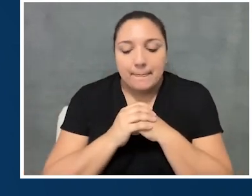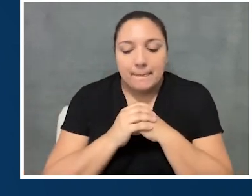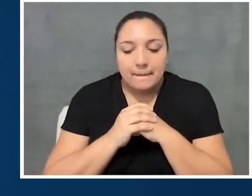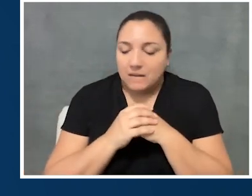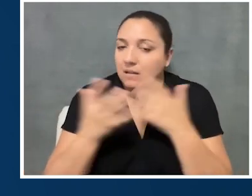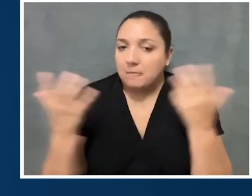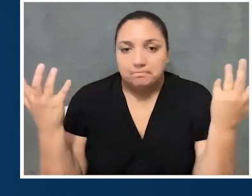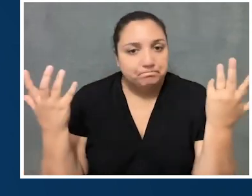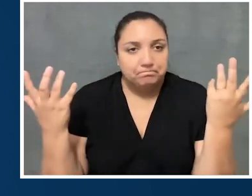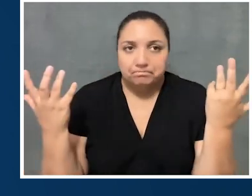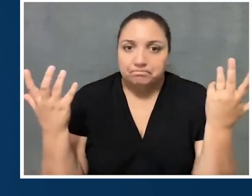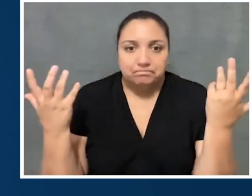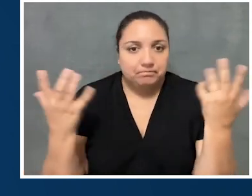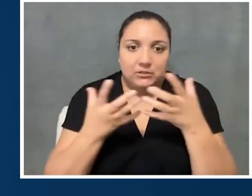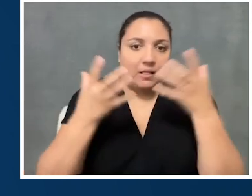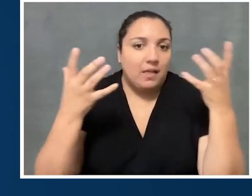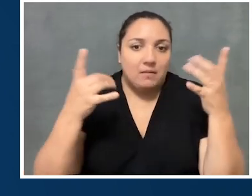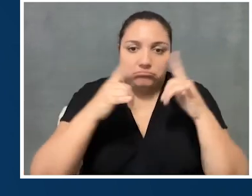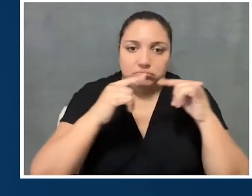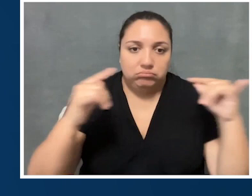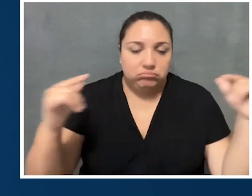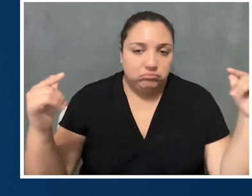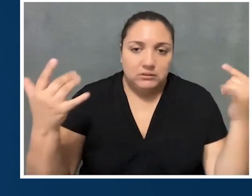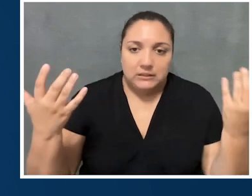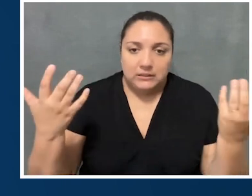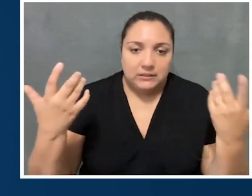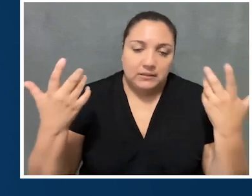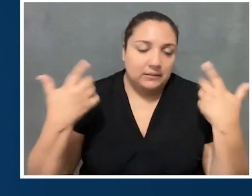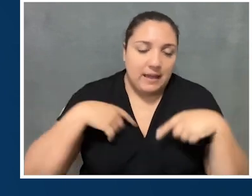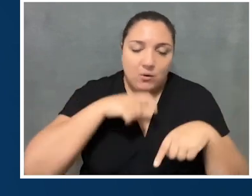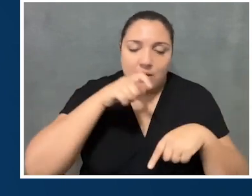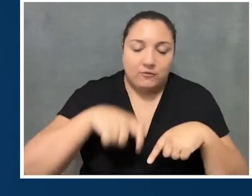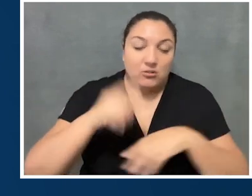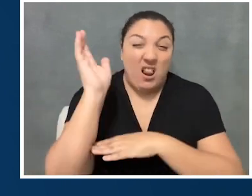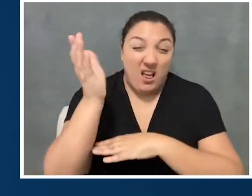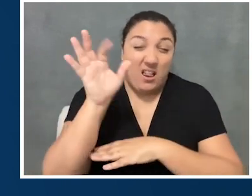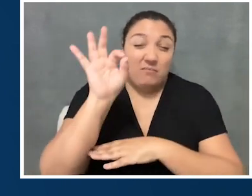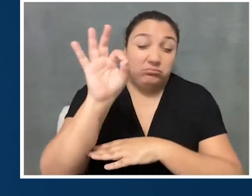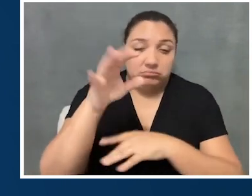And yeah, lots of other little things. I don't have to give the whole spiel.